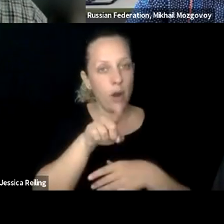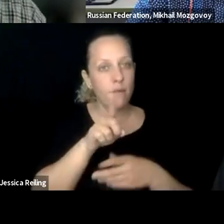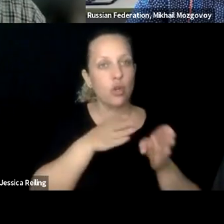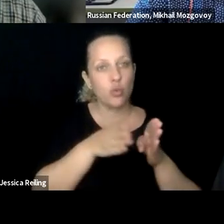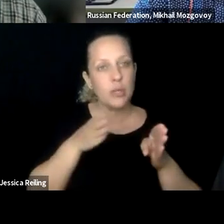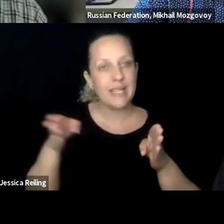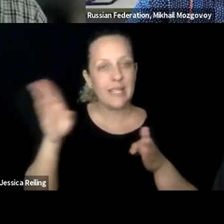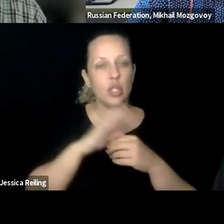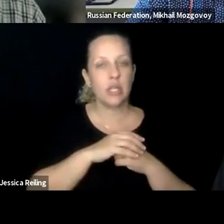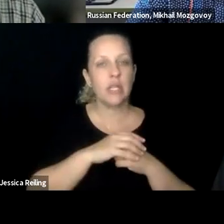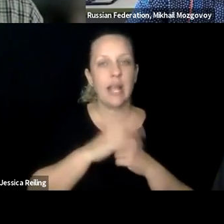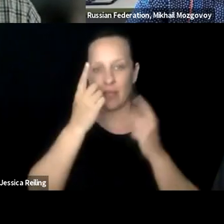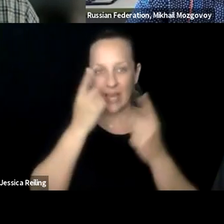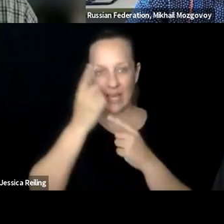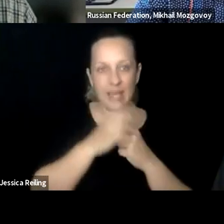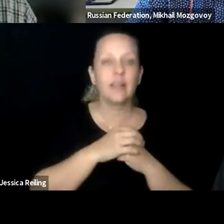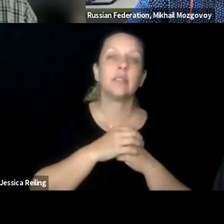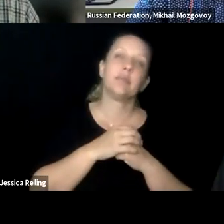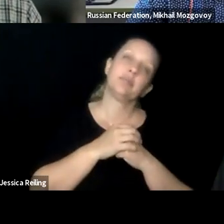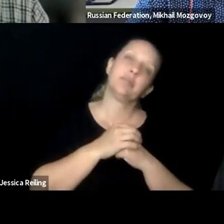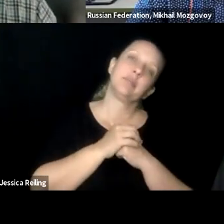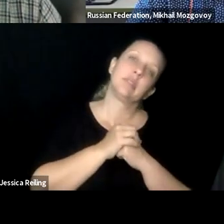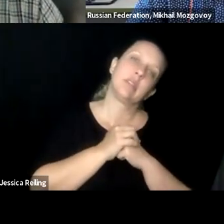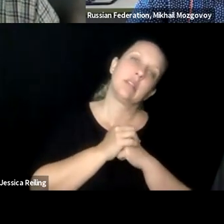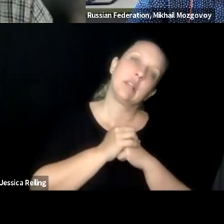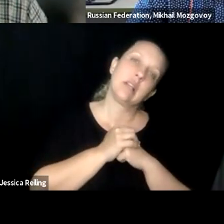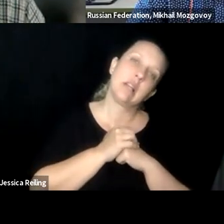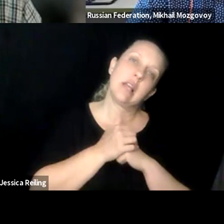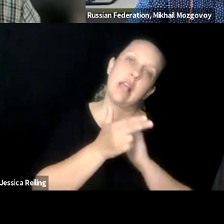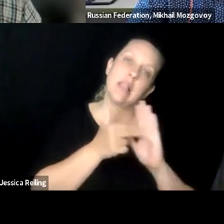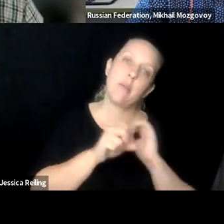graduate, when they go out to industry that they find a job, is this also a